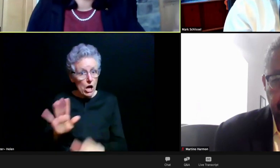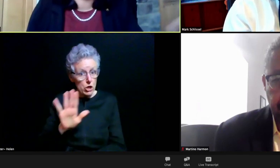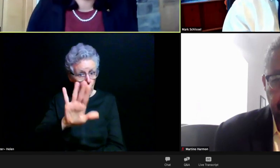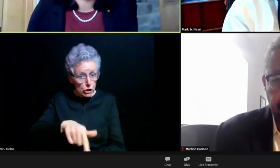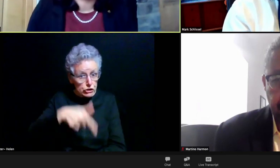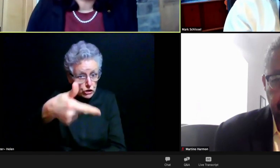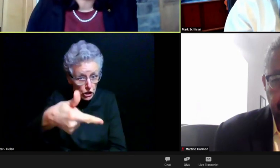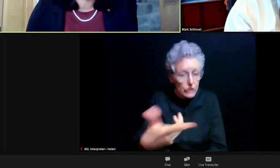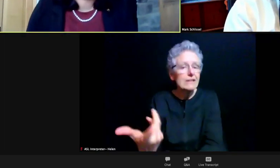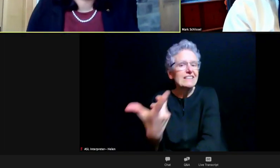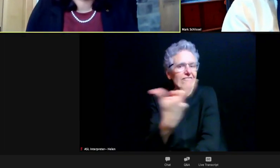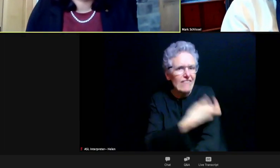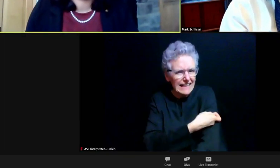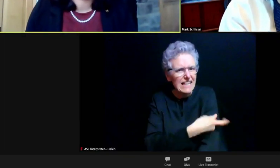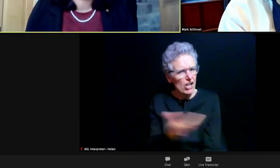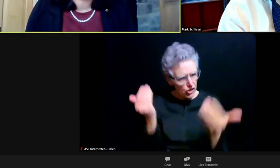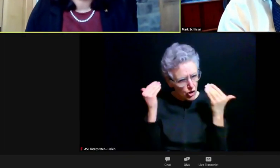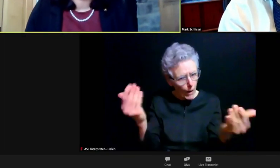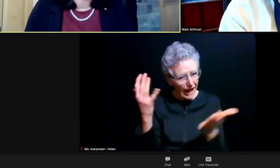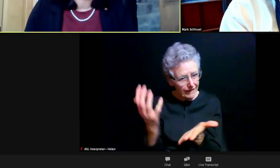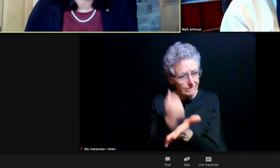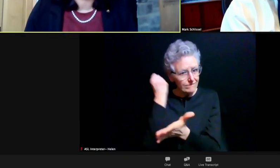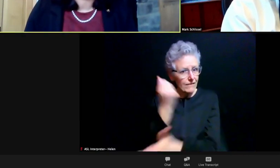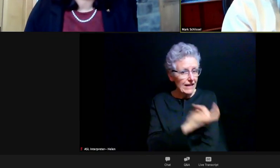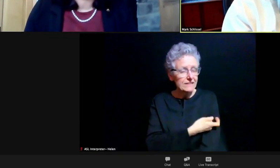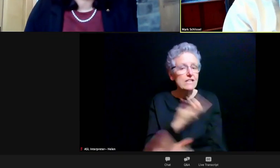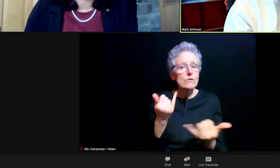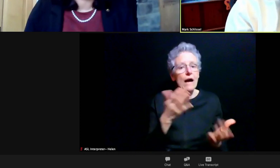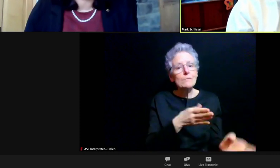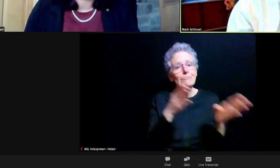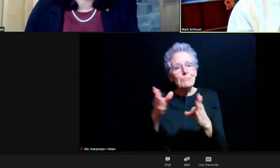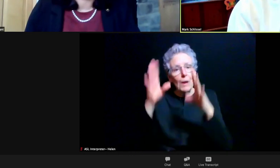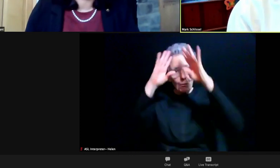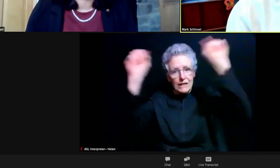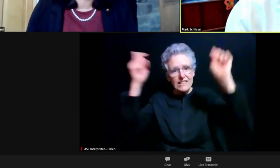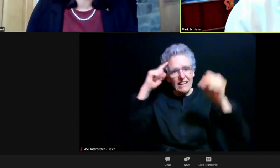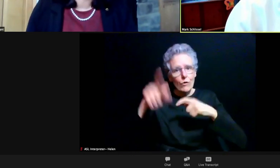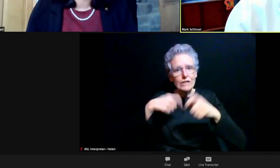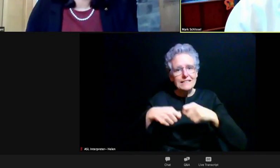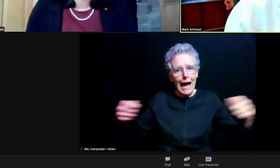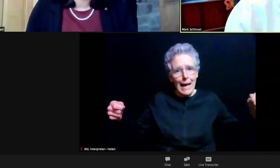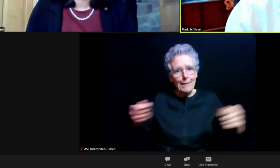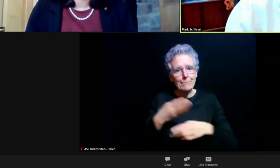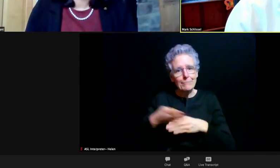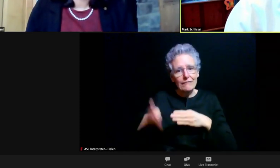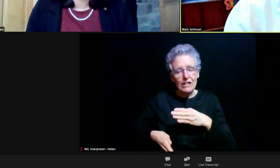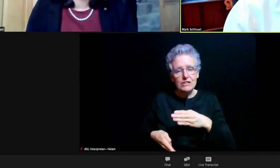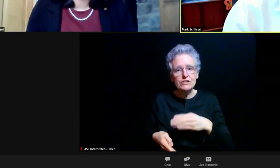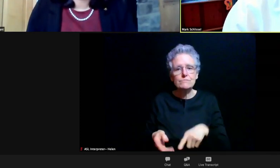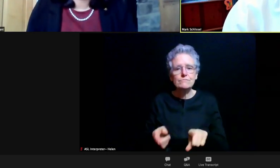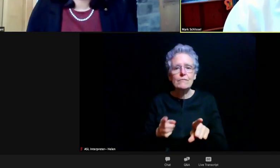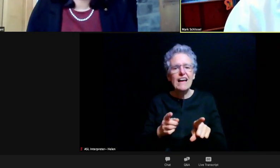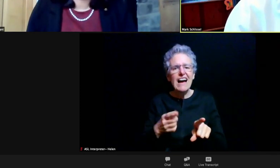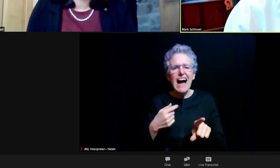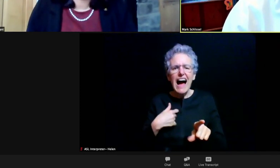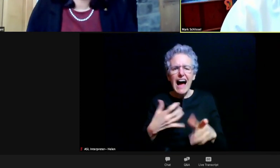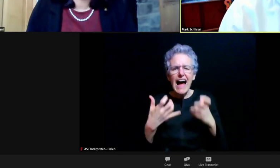And I'm gonna turn it back to the president to wrap us up. Great, thanks, Preeti. I just wanna clean up one loose end from a questionnaire,